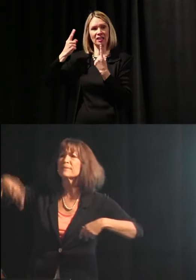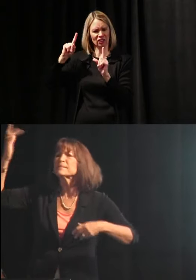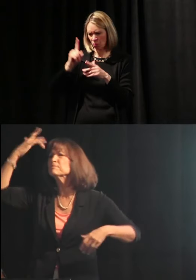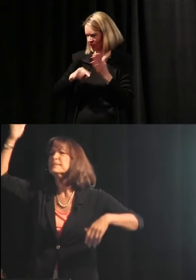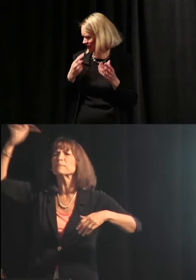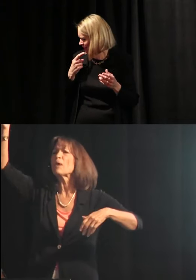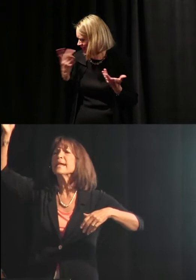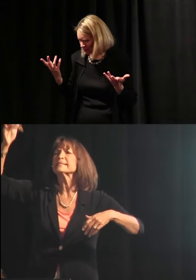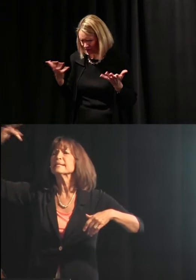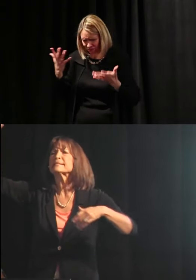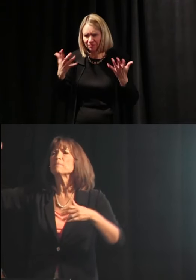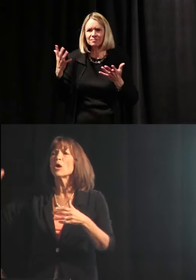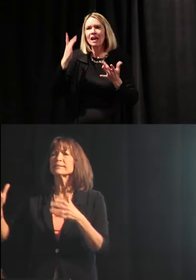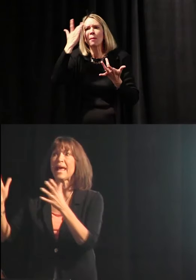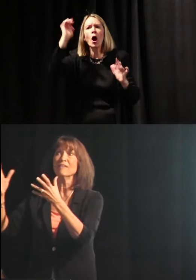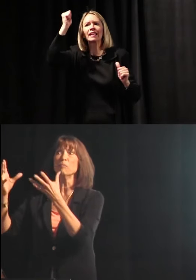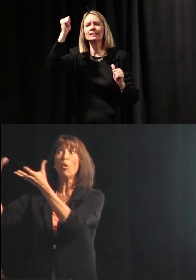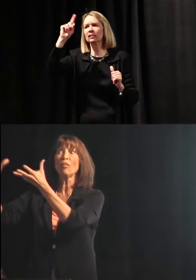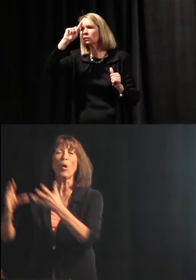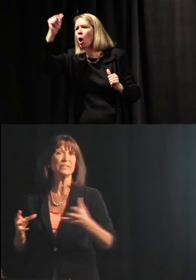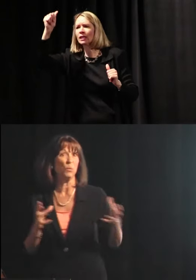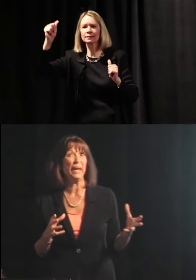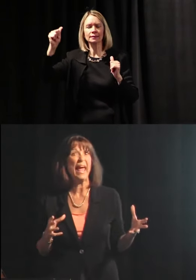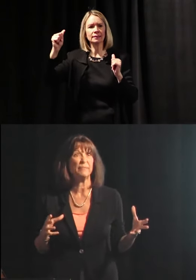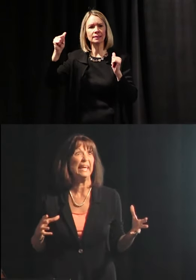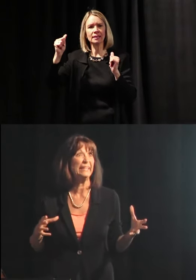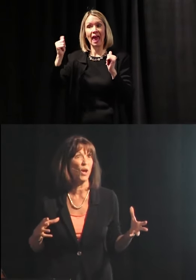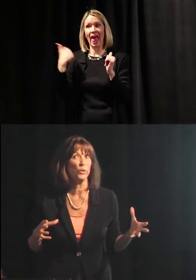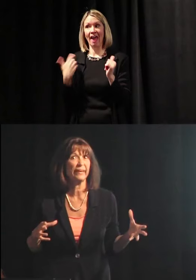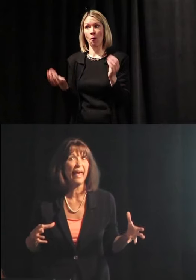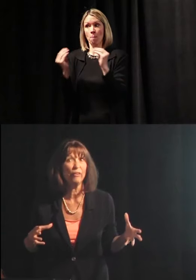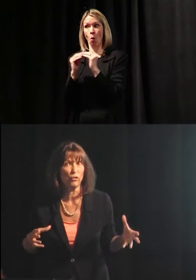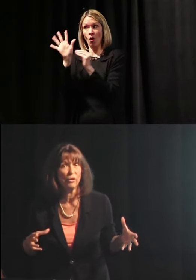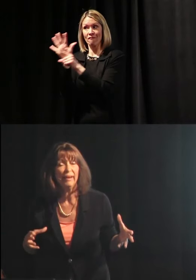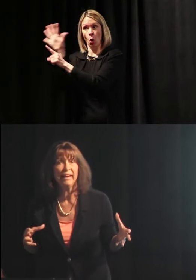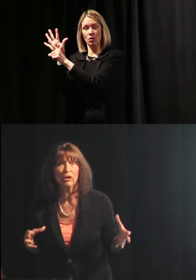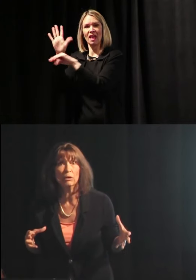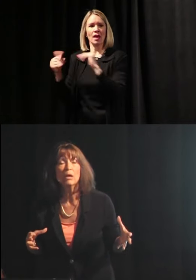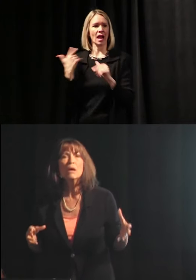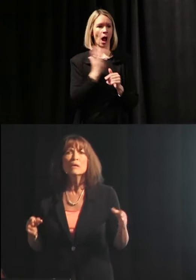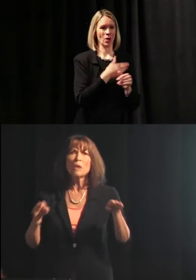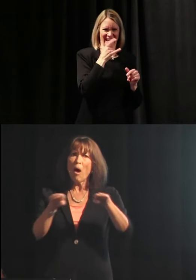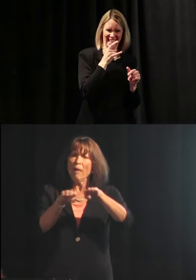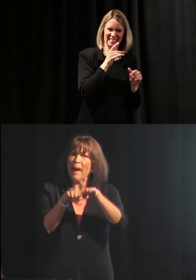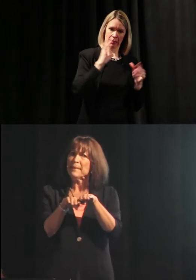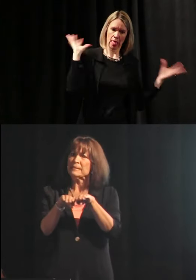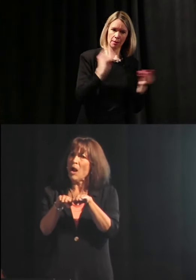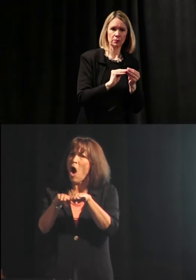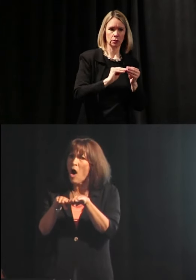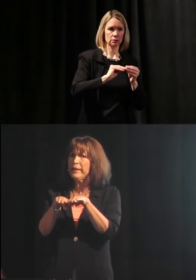you know, the brightest and the smartest, they have more of those than we have kids altogether here. So, that means that